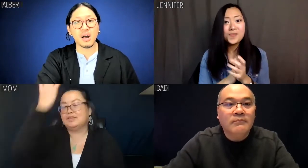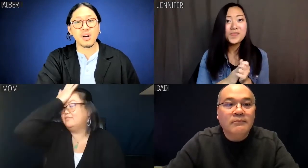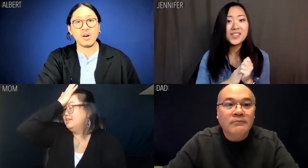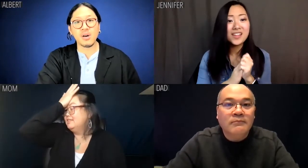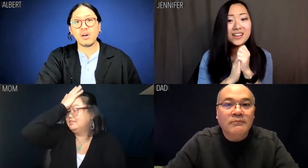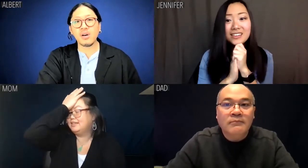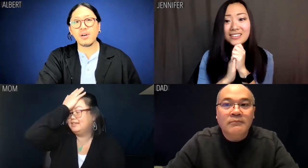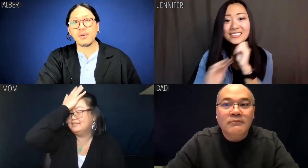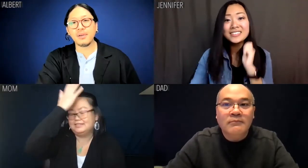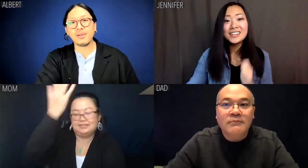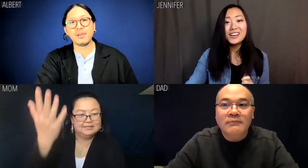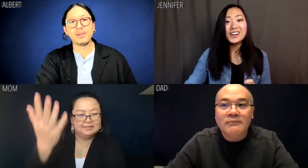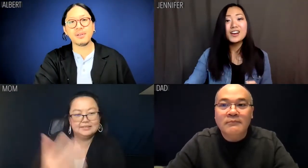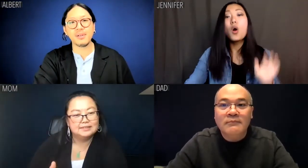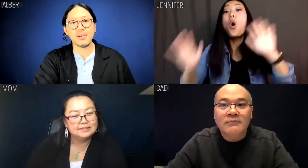Mom: Oh for God's sake.